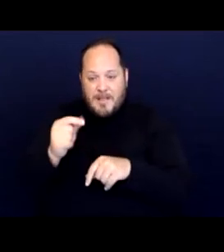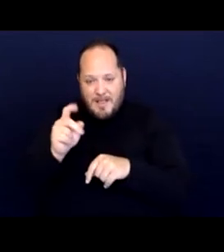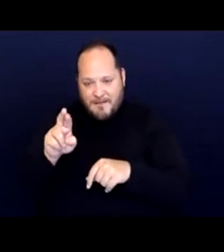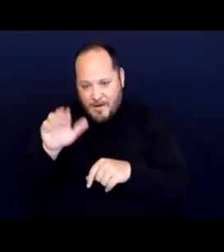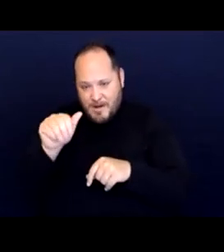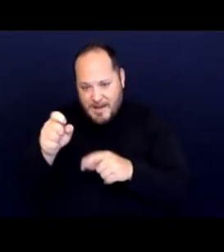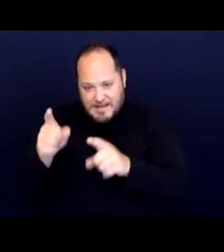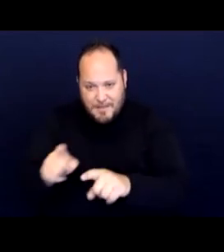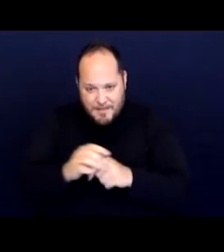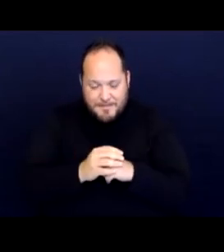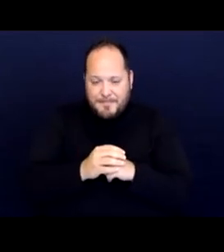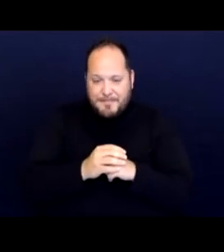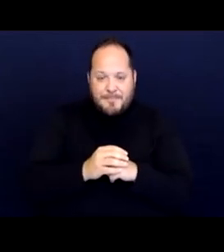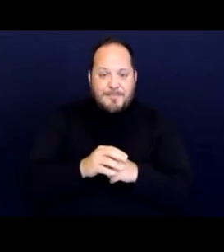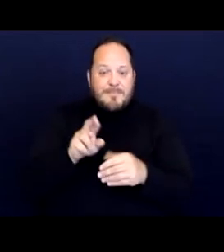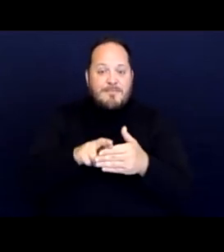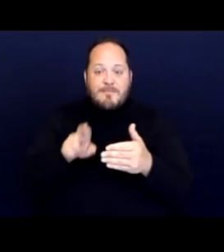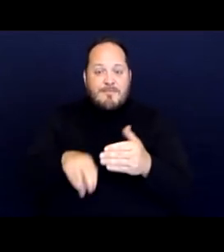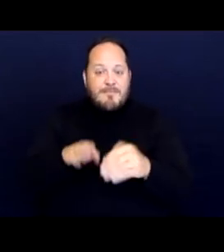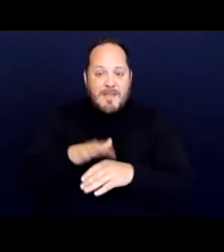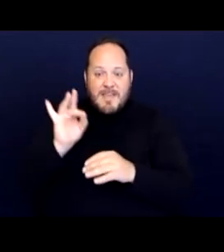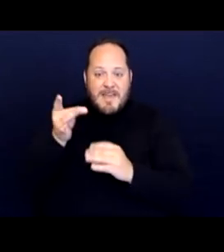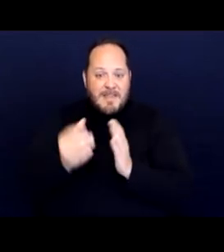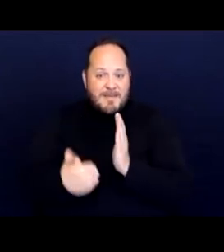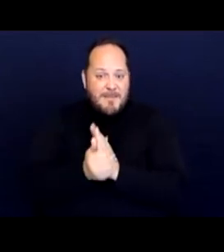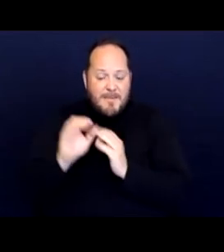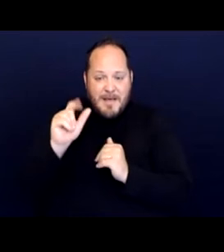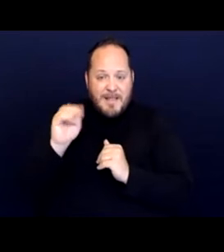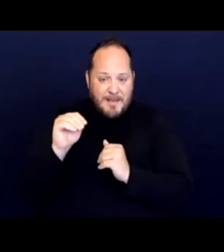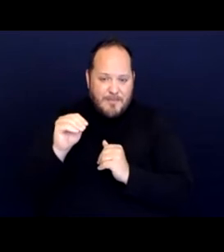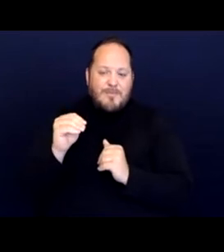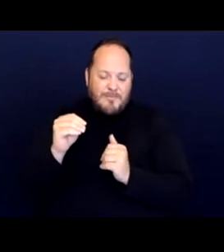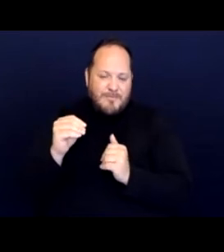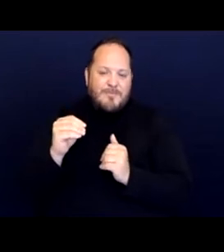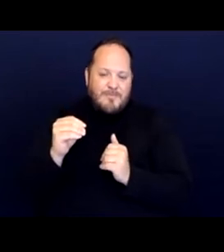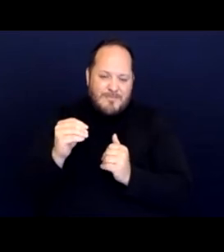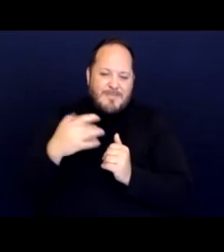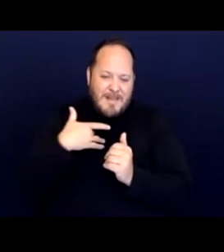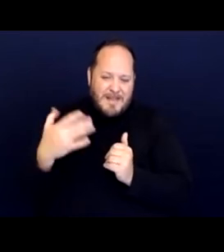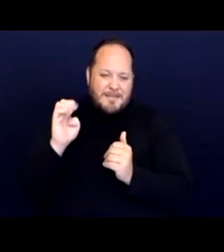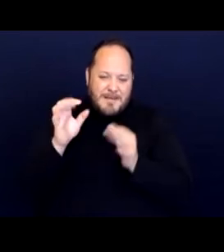The outcome on the eighth amendment claim likely would be decided differently with Martins binding precedent.